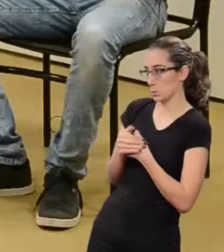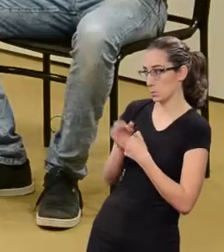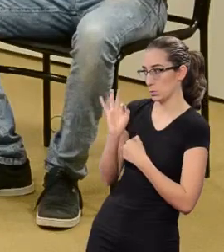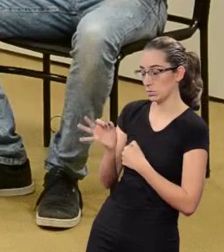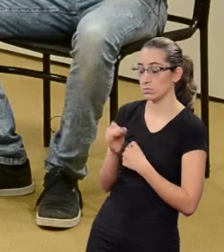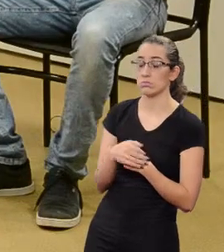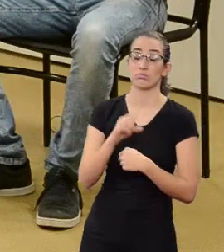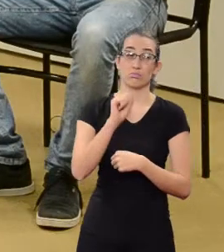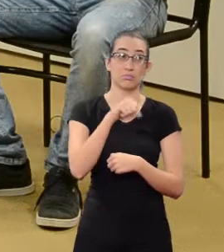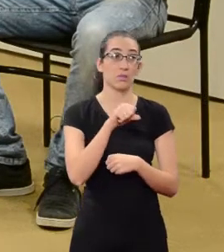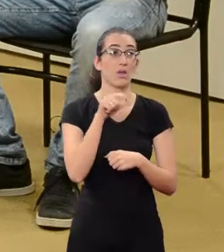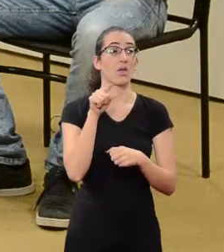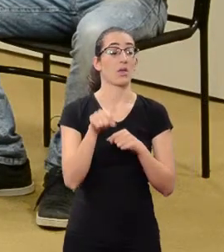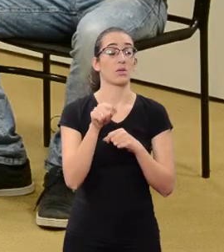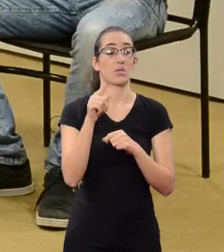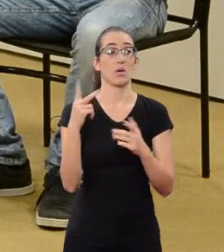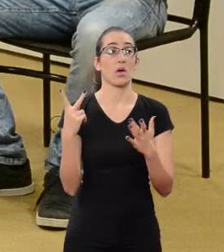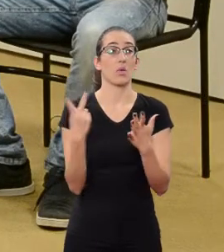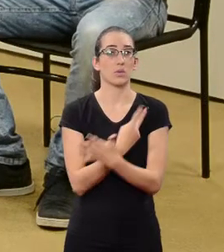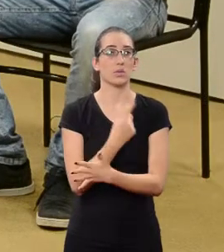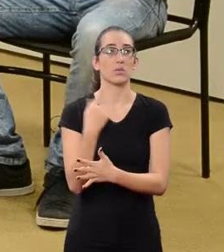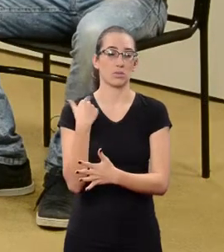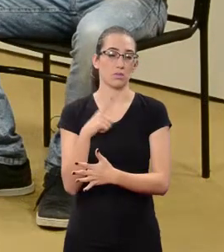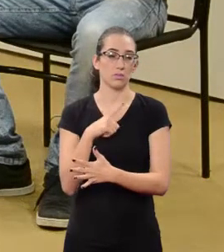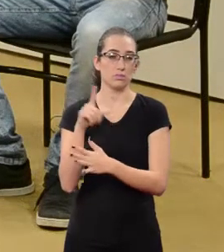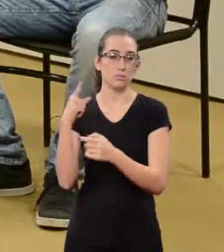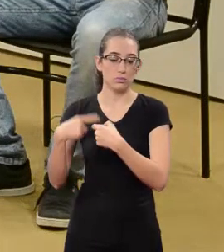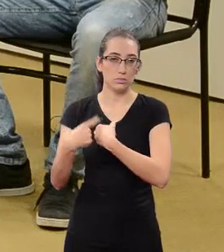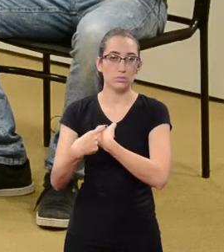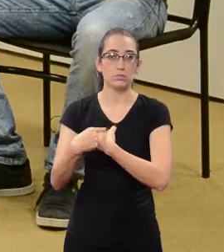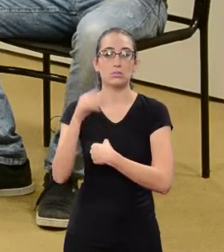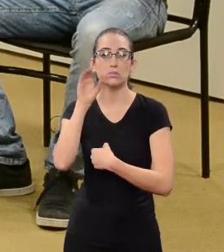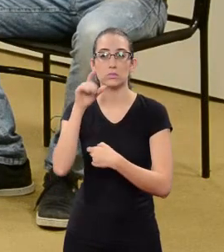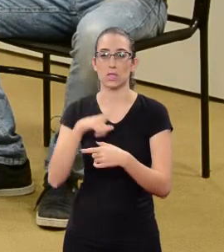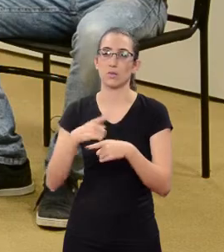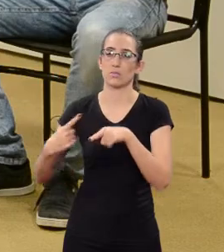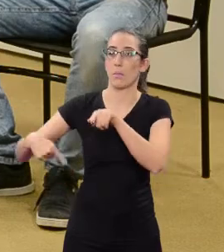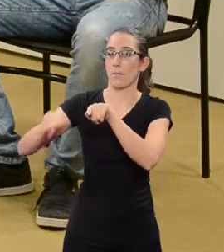This case is interesting as we have several partnerships in Carazinho.